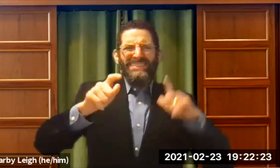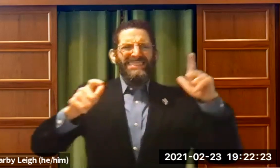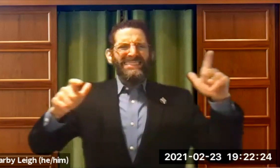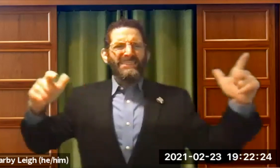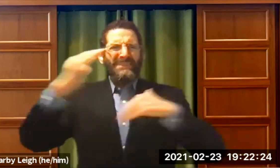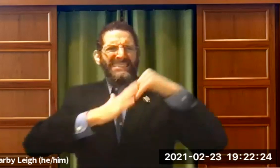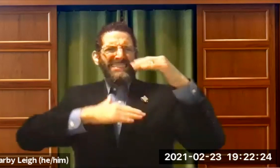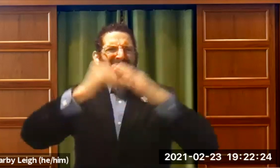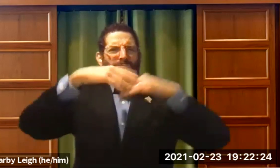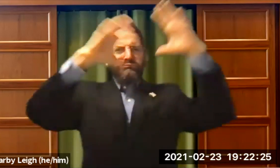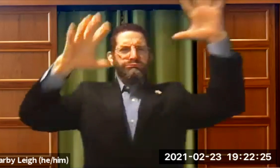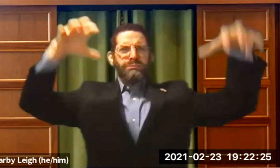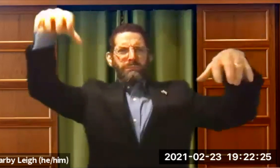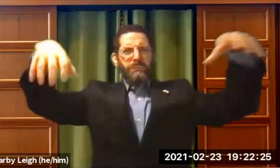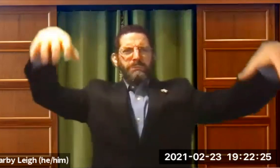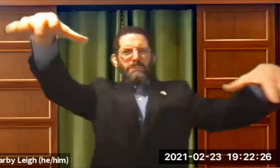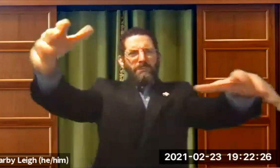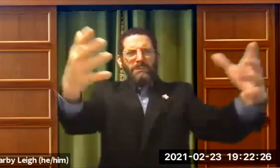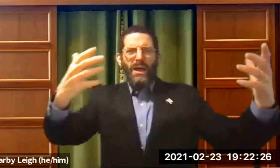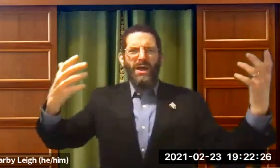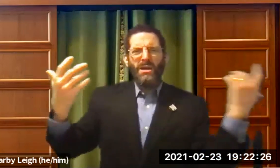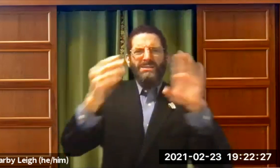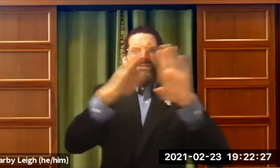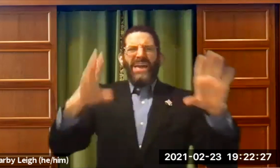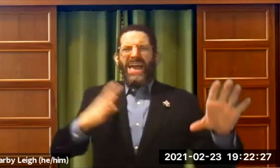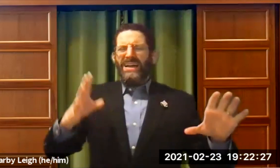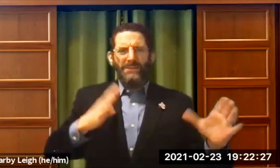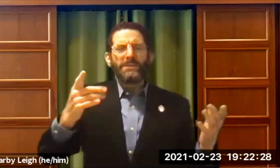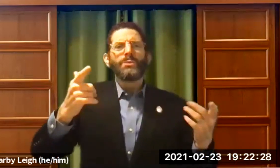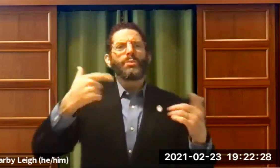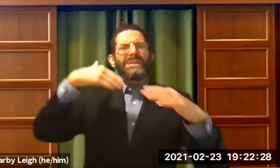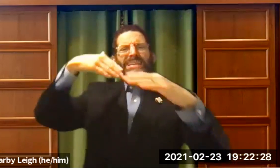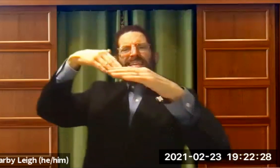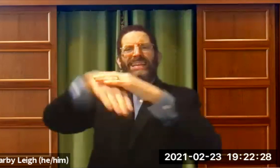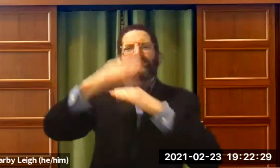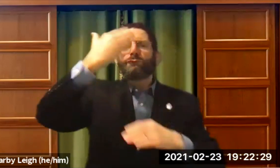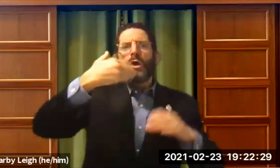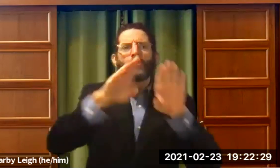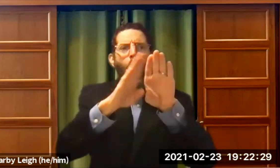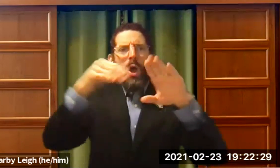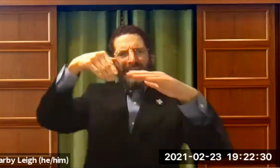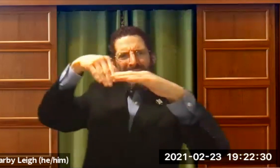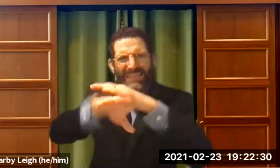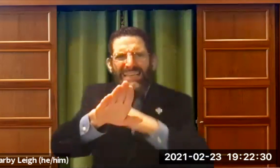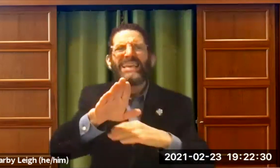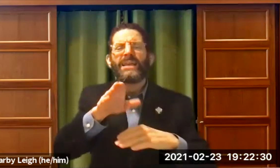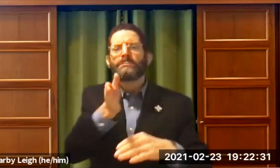It was very fancy building, it had lots of space, lots of rooms. And we would enter through